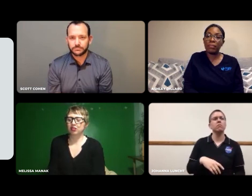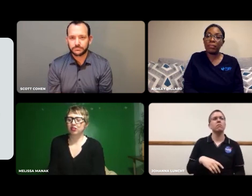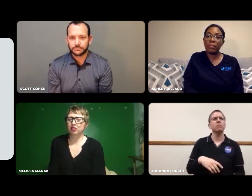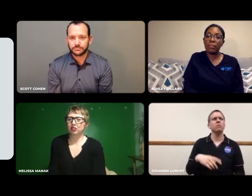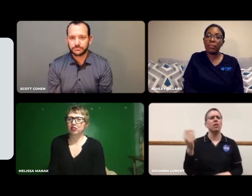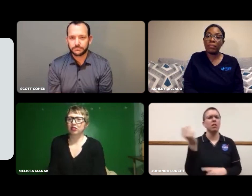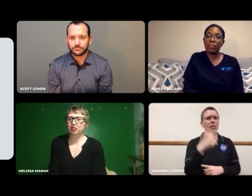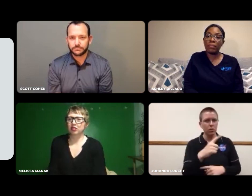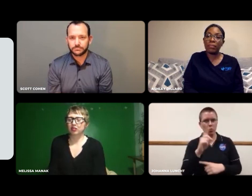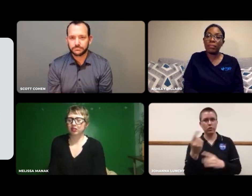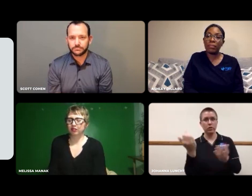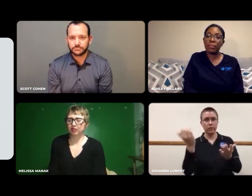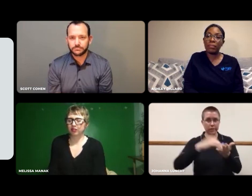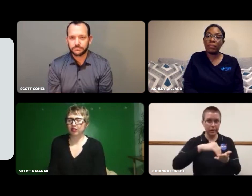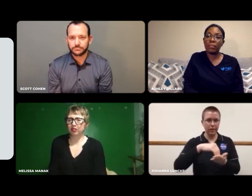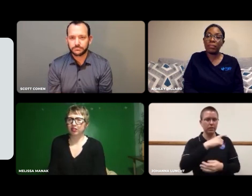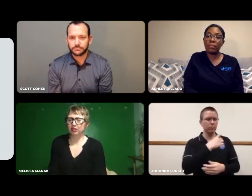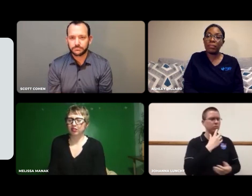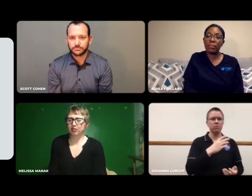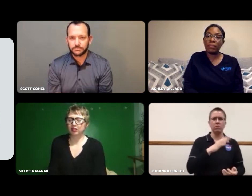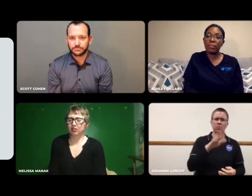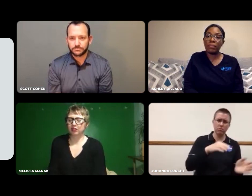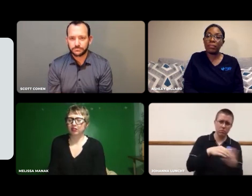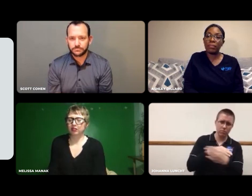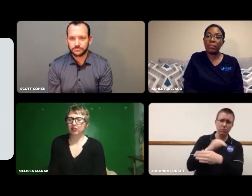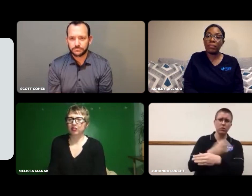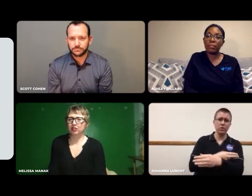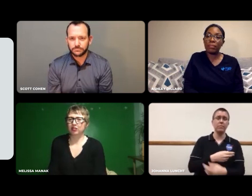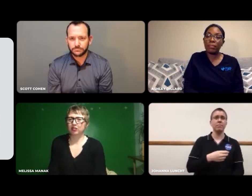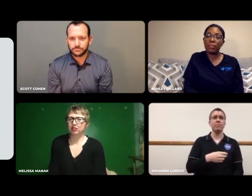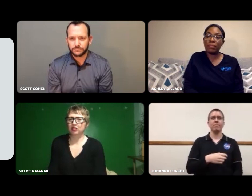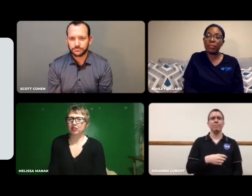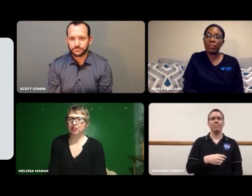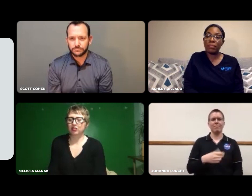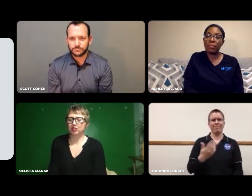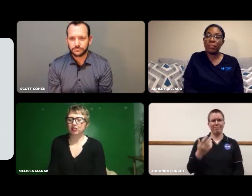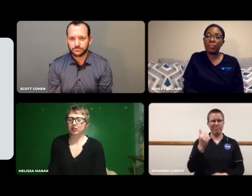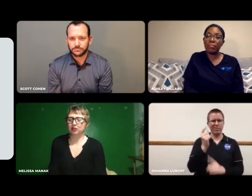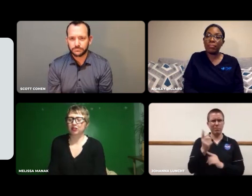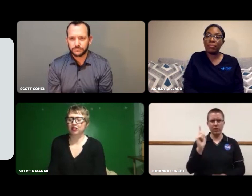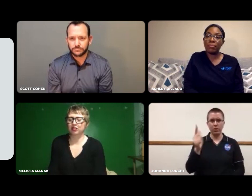Then, that person asked another person again. And they said again, "Ask Johanna. I told you. She's the expert."